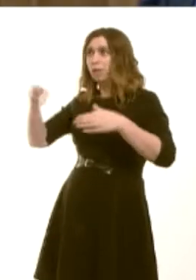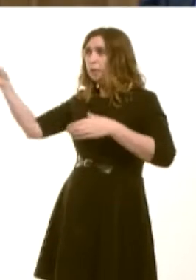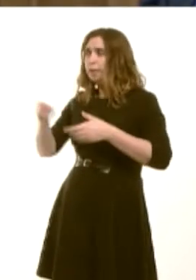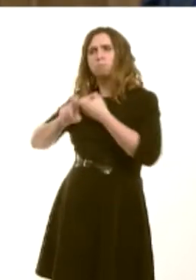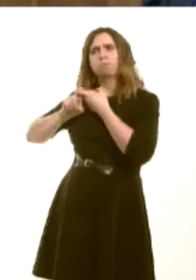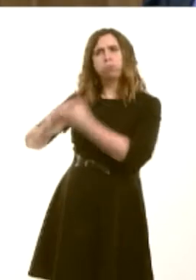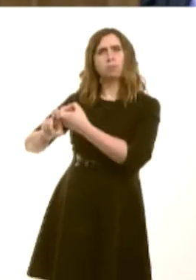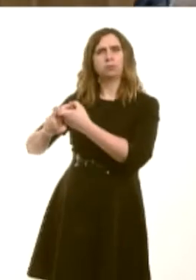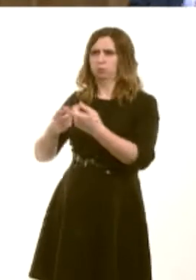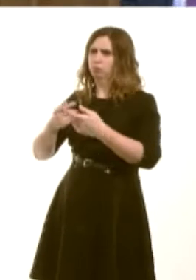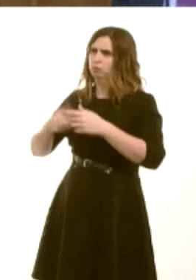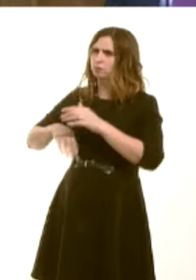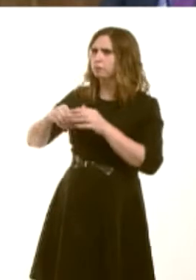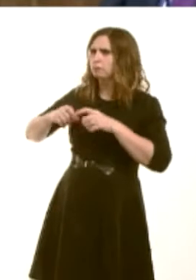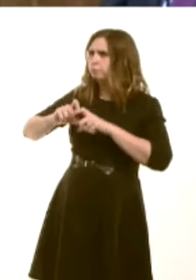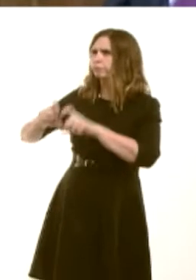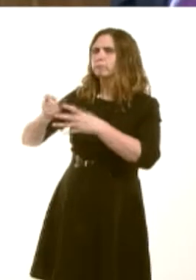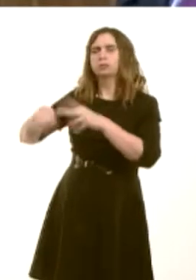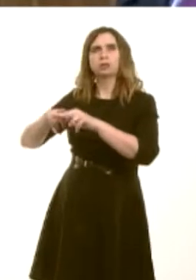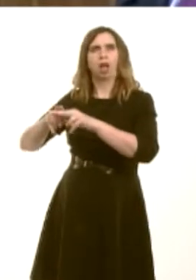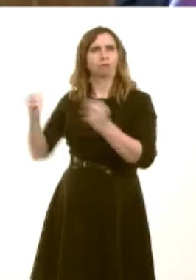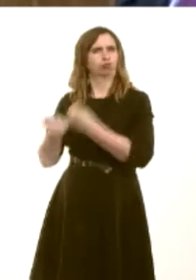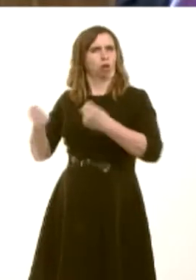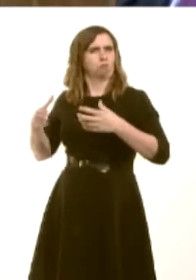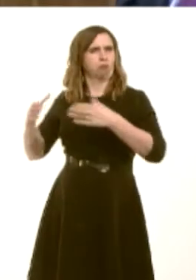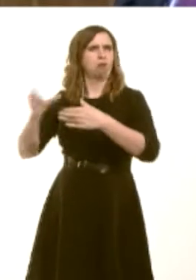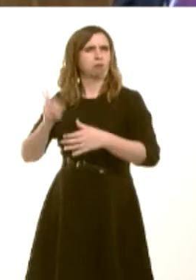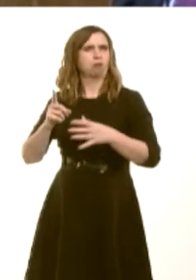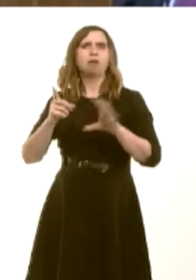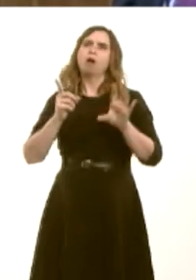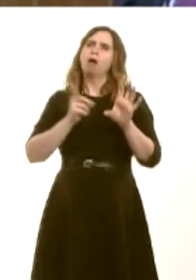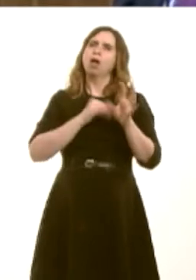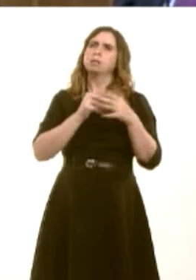services. We know, for example, that at Ysbyty Glan Clwyd, at the obstetrics and gynaecology